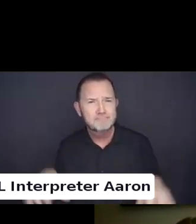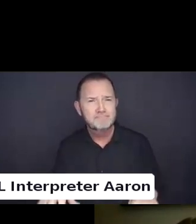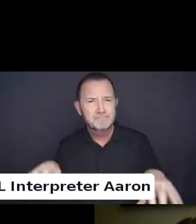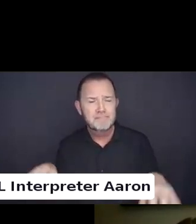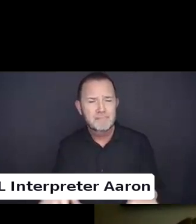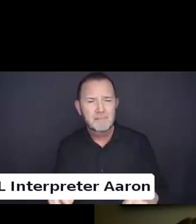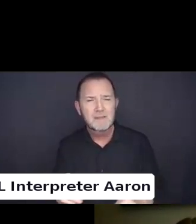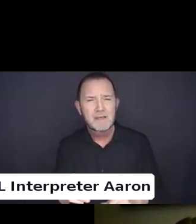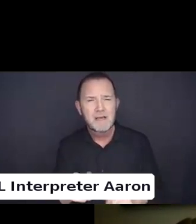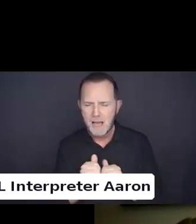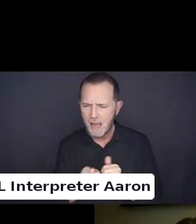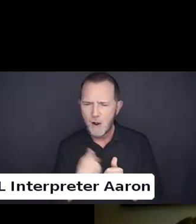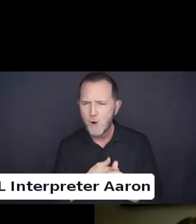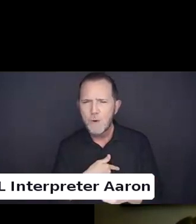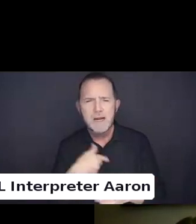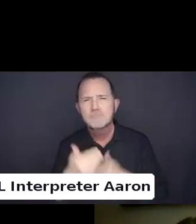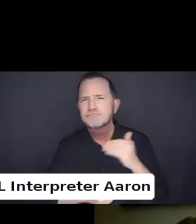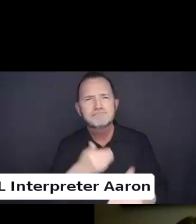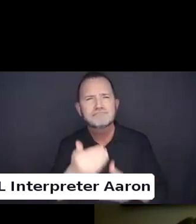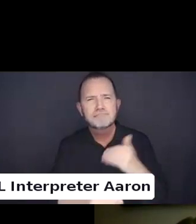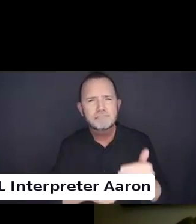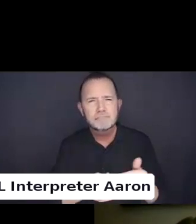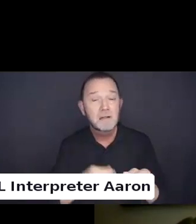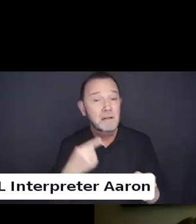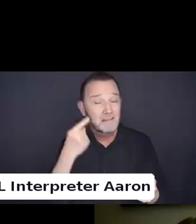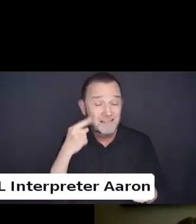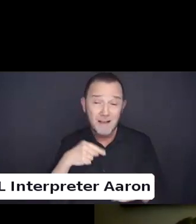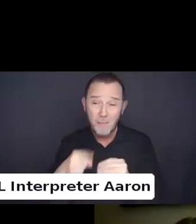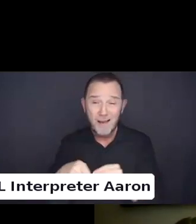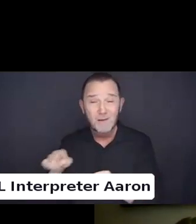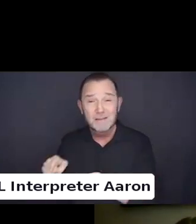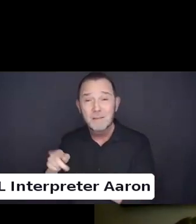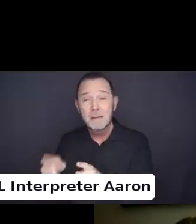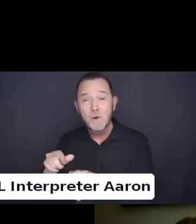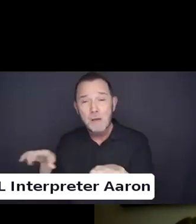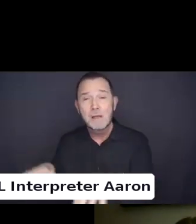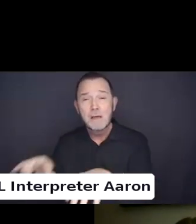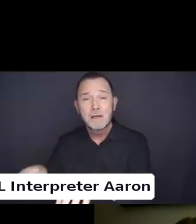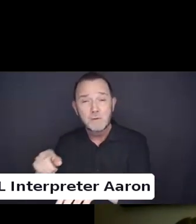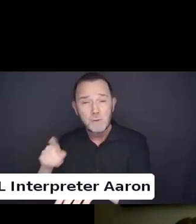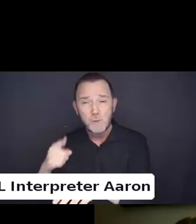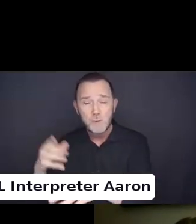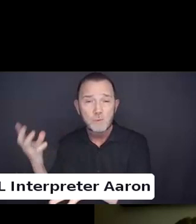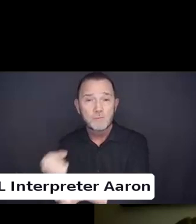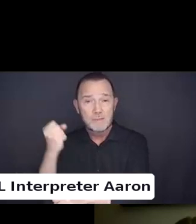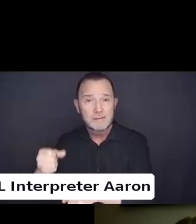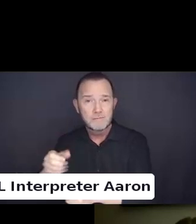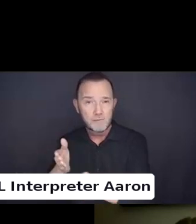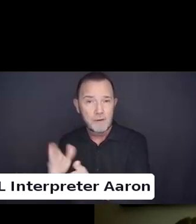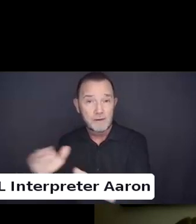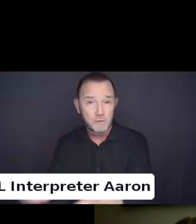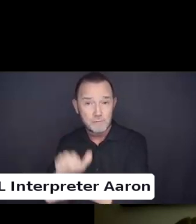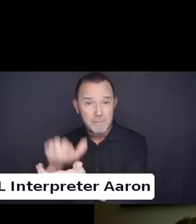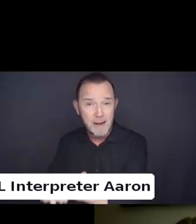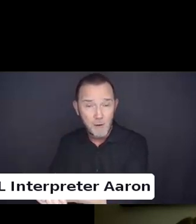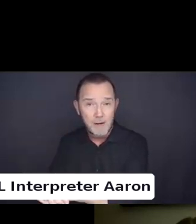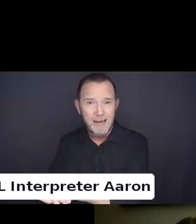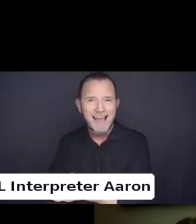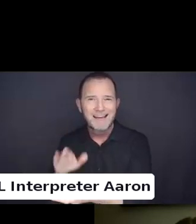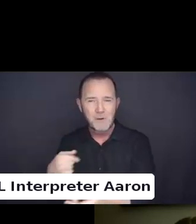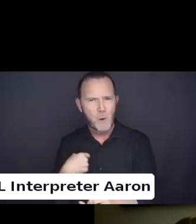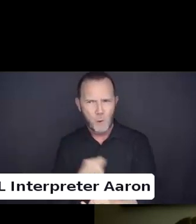with the whole white picket fence marketing something along those lines.